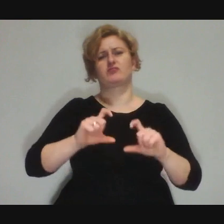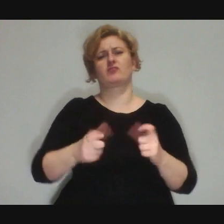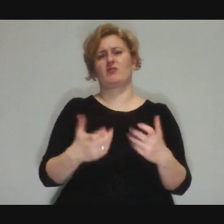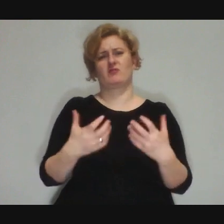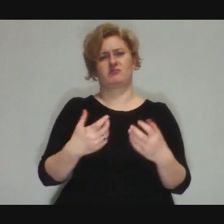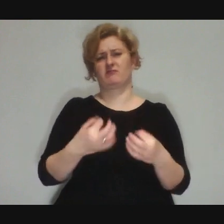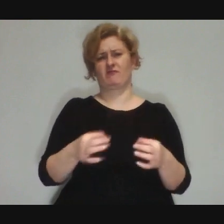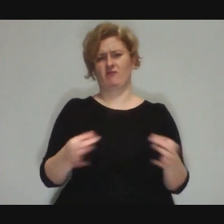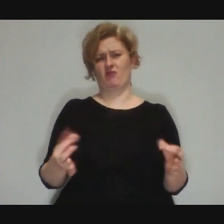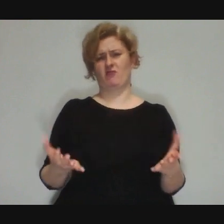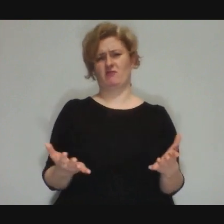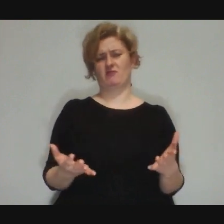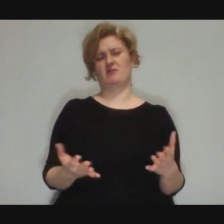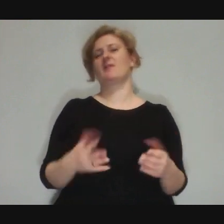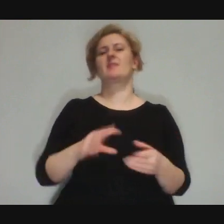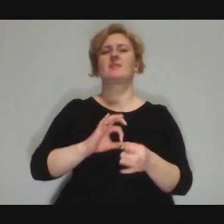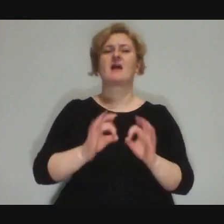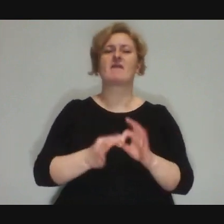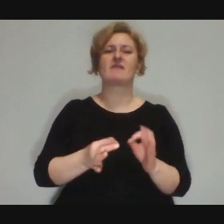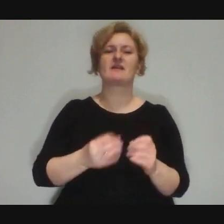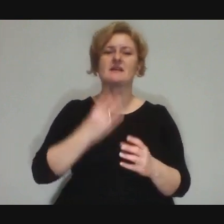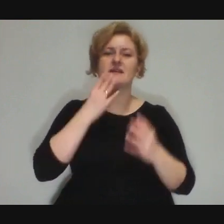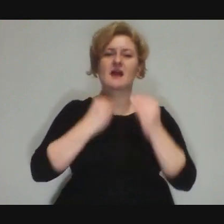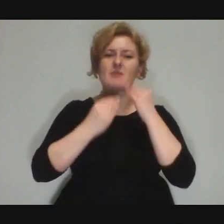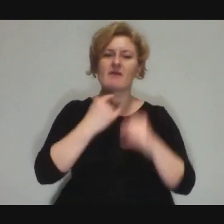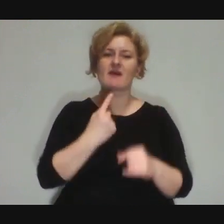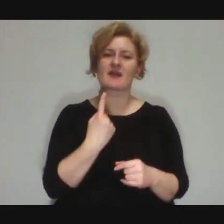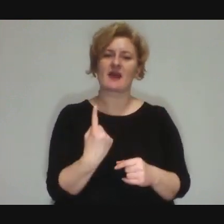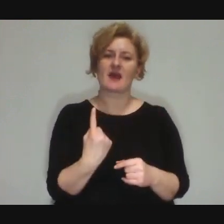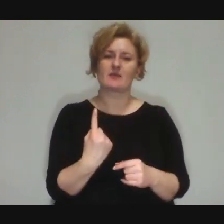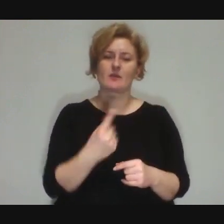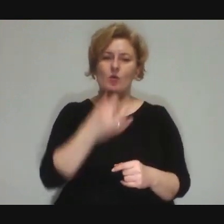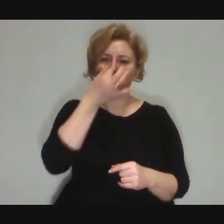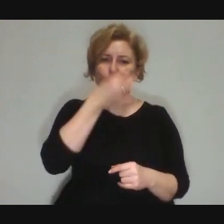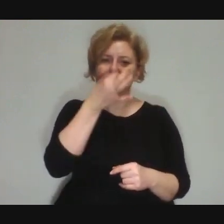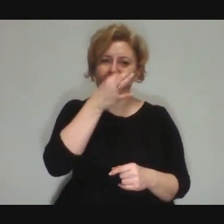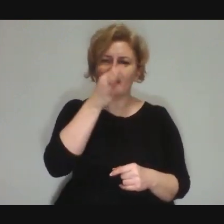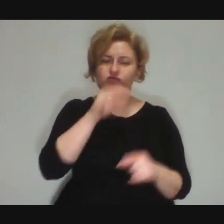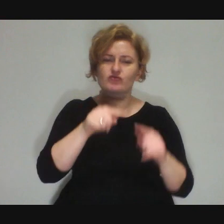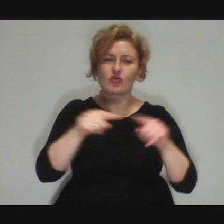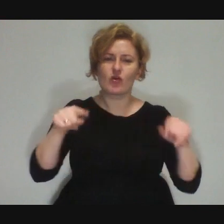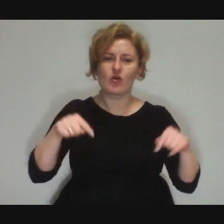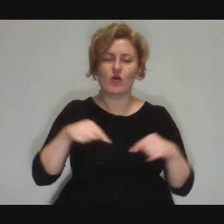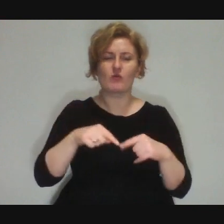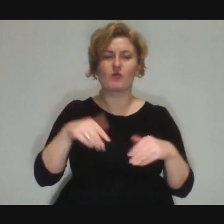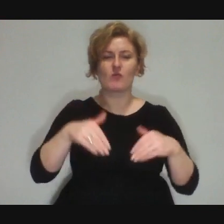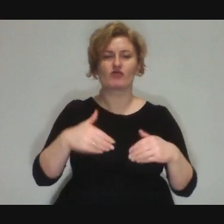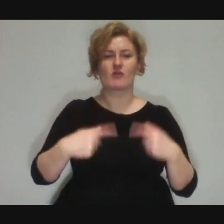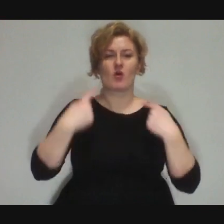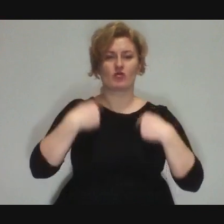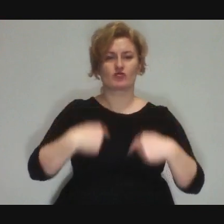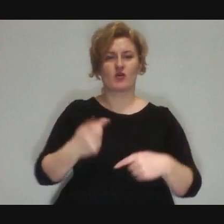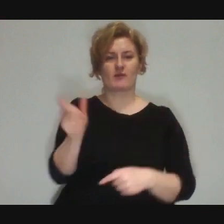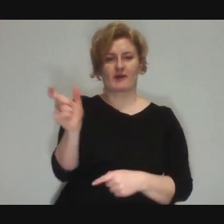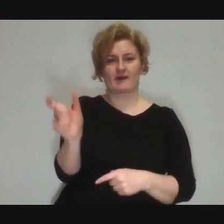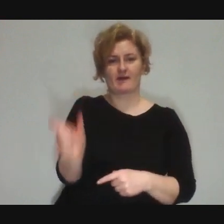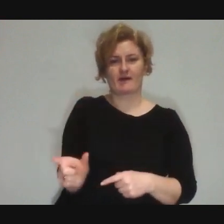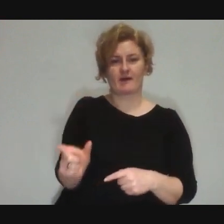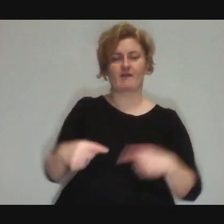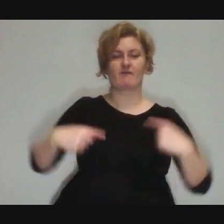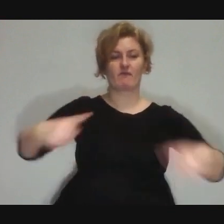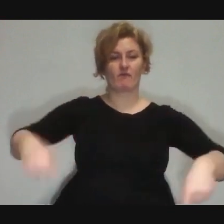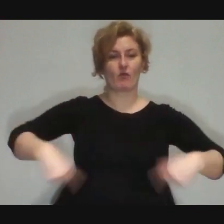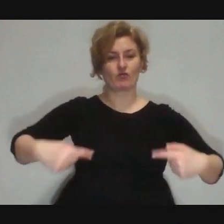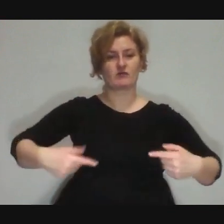Even playing with one handkerchief with a person in a wheelchair or paralysed,